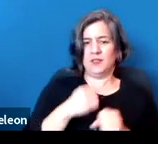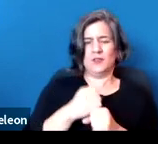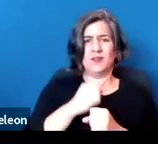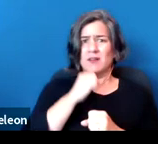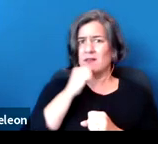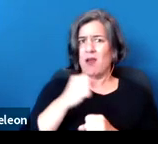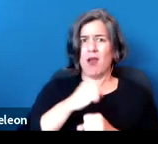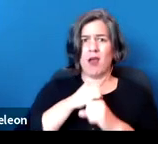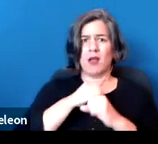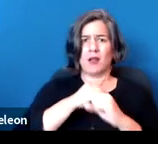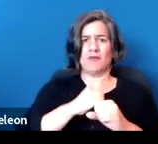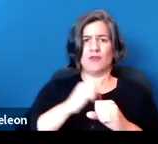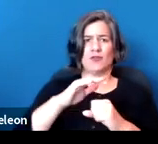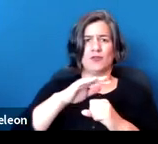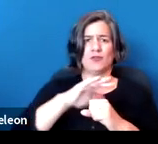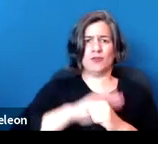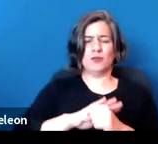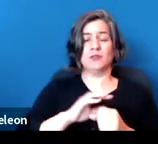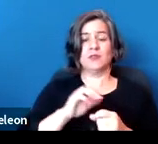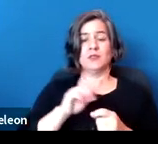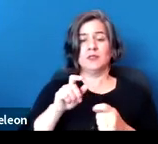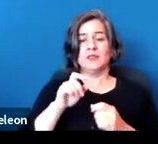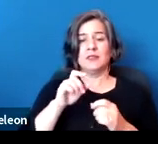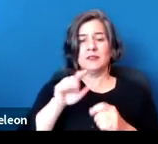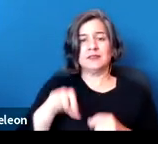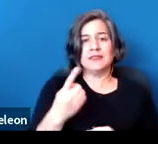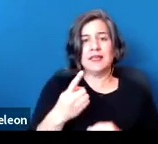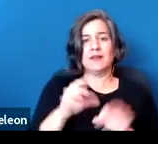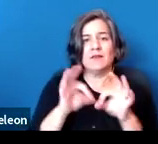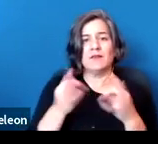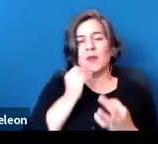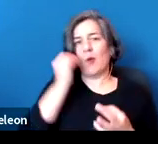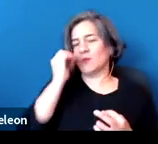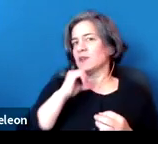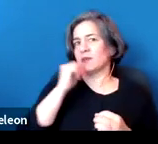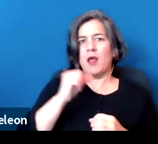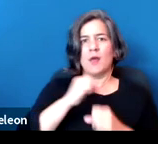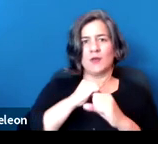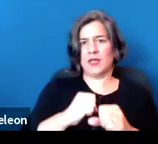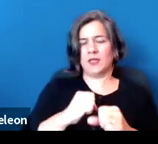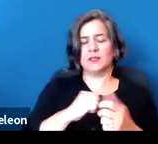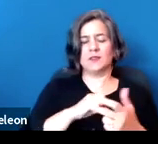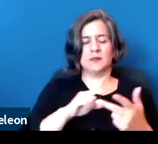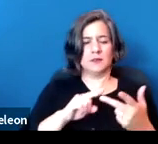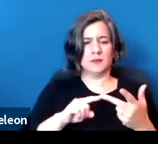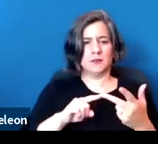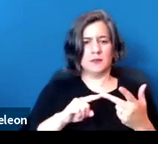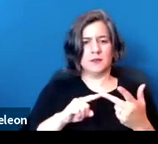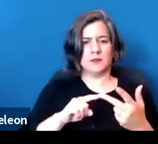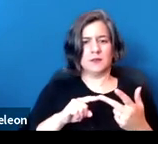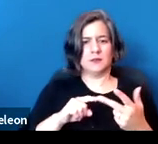certain single-family homes are not covered; and then some categories of specialty housing,